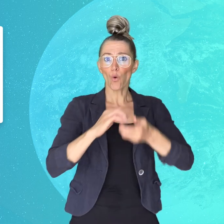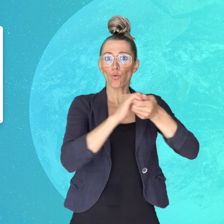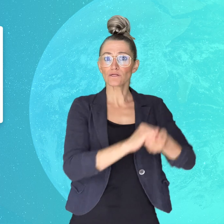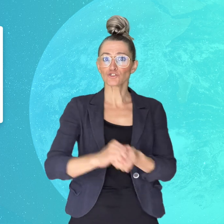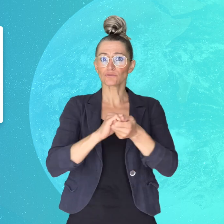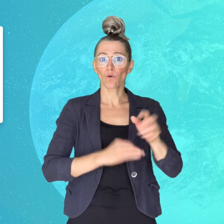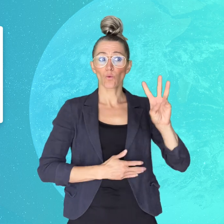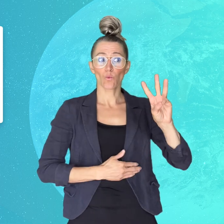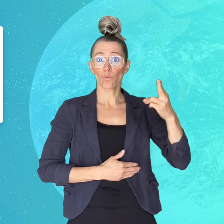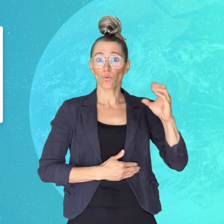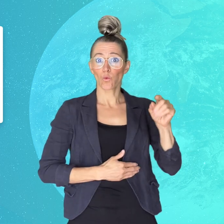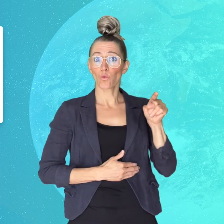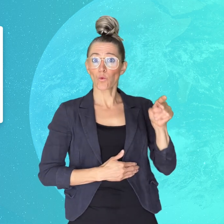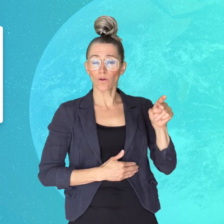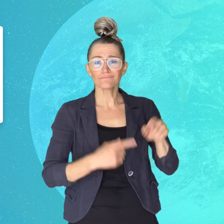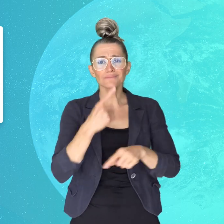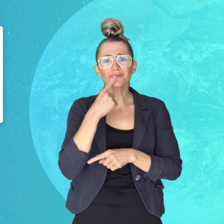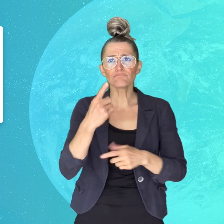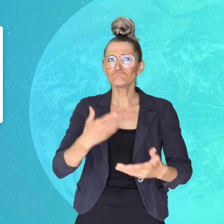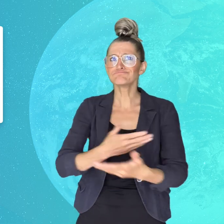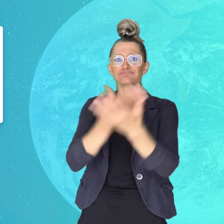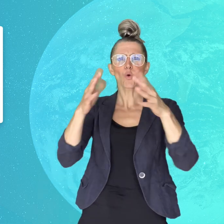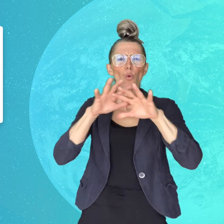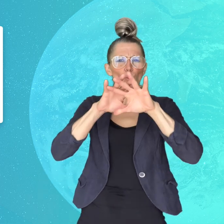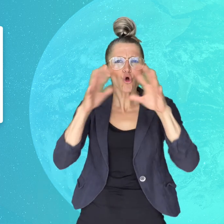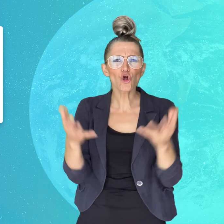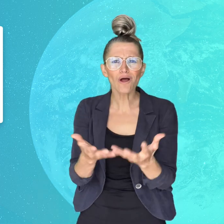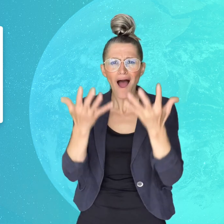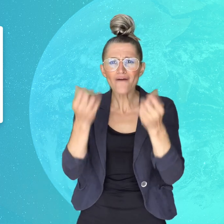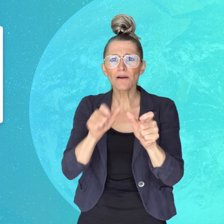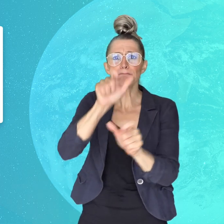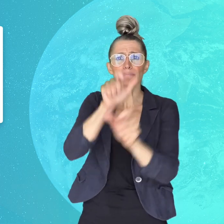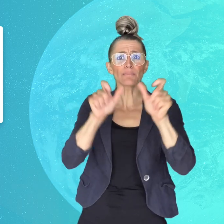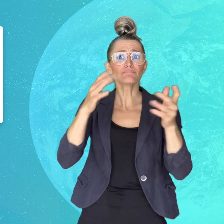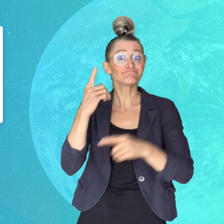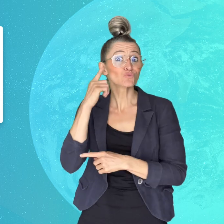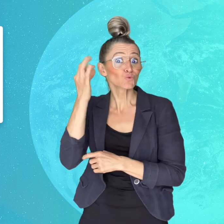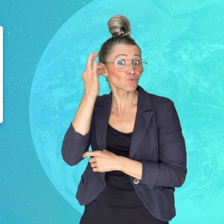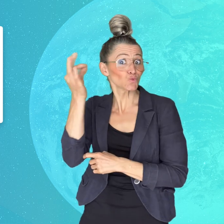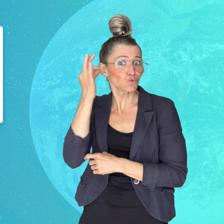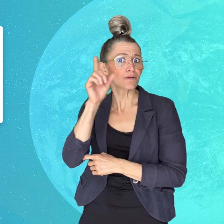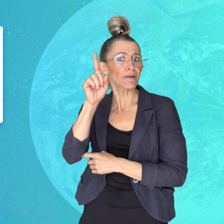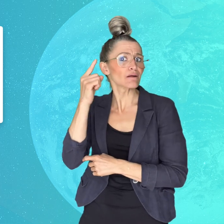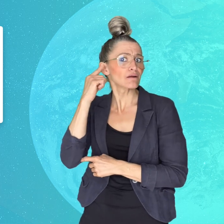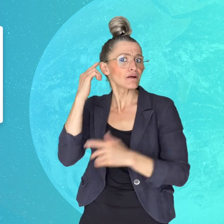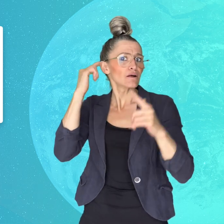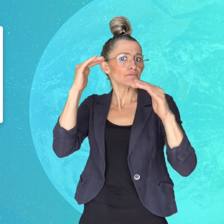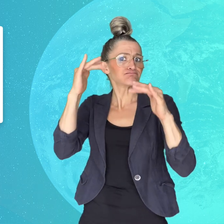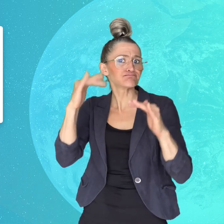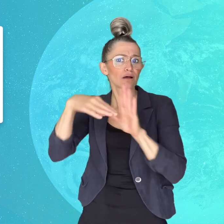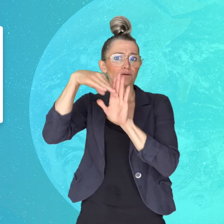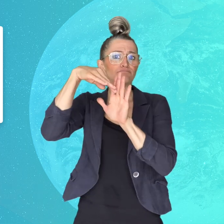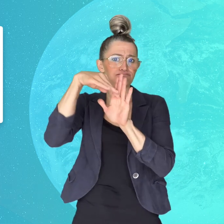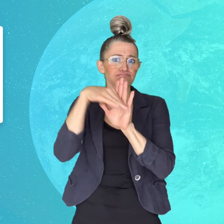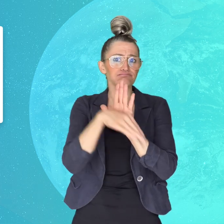says 430 million people worldwide have some level of hearing loss.